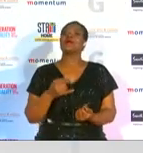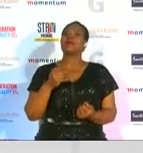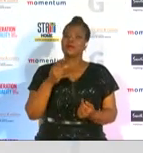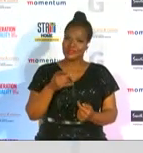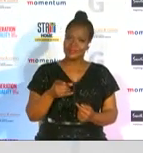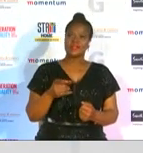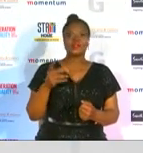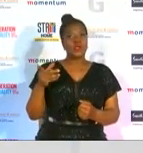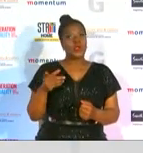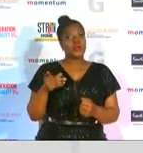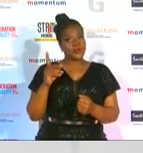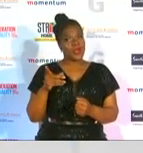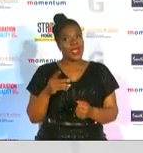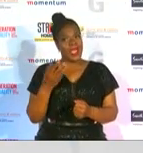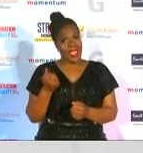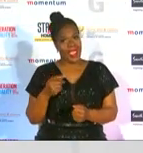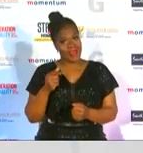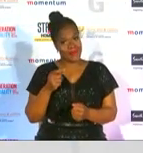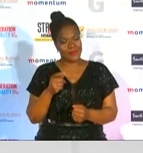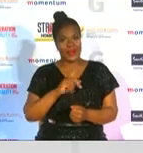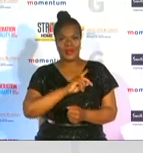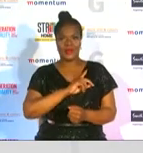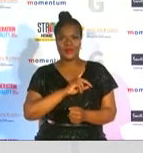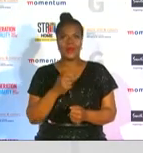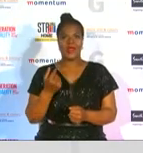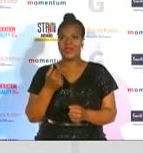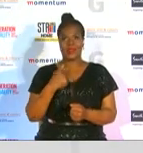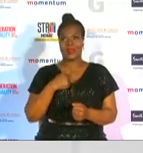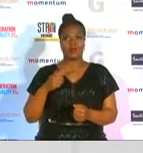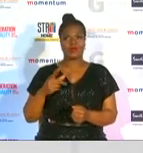the money because under this circumstances i am not donating a free